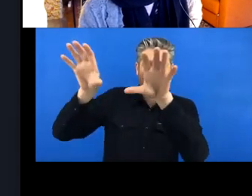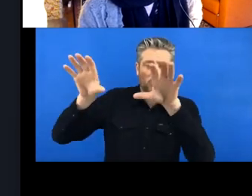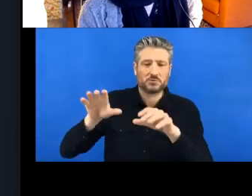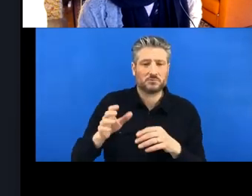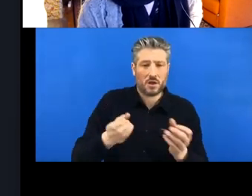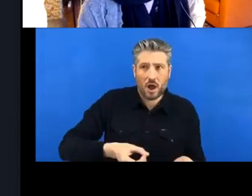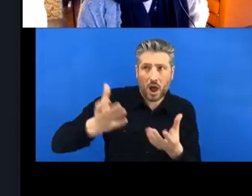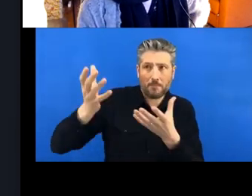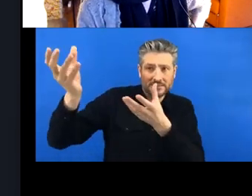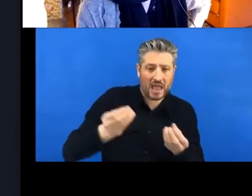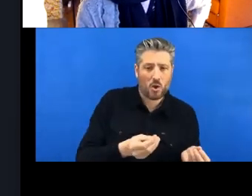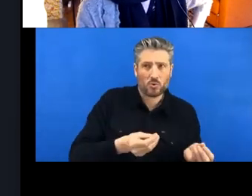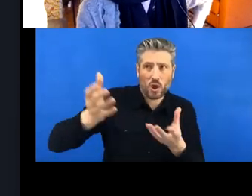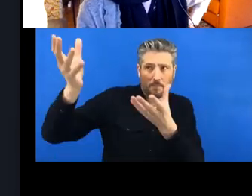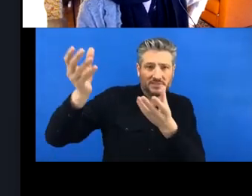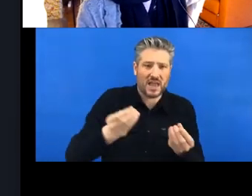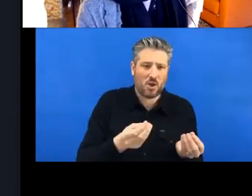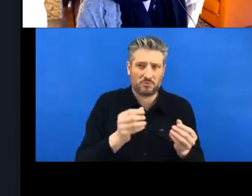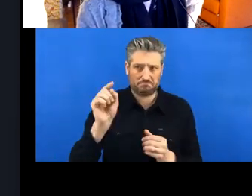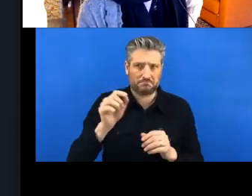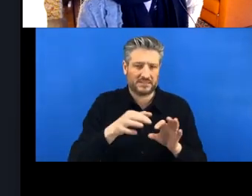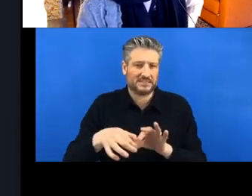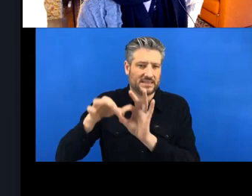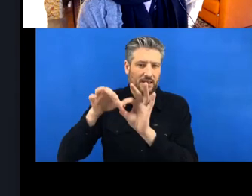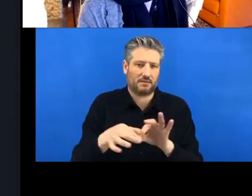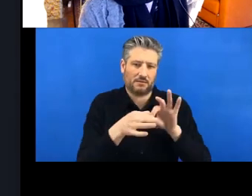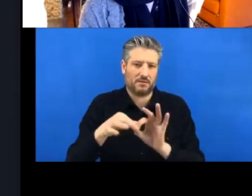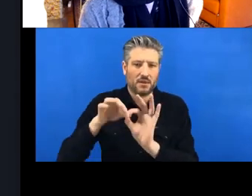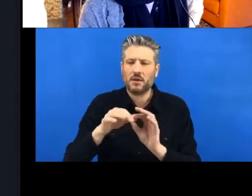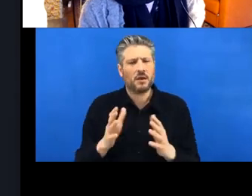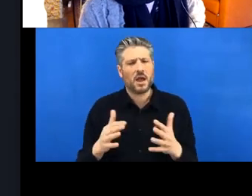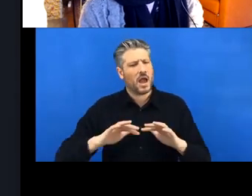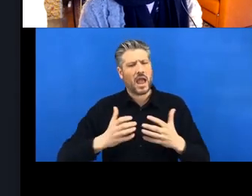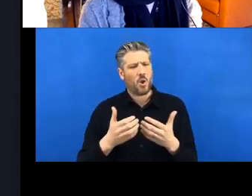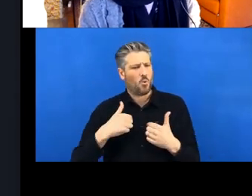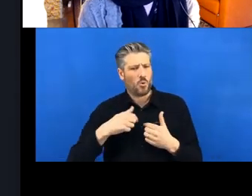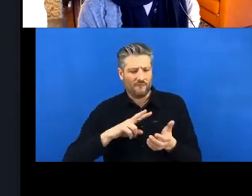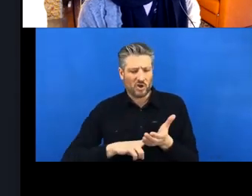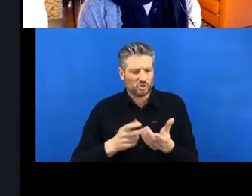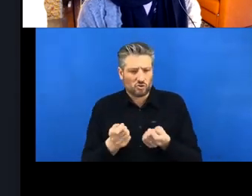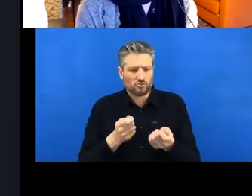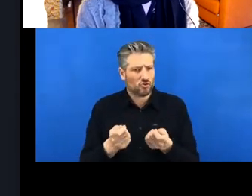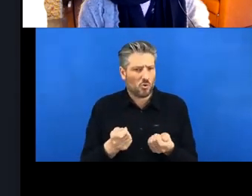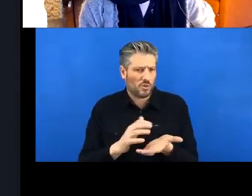But how do we do this version control? Well there's lots of different tools out there,